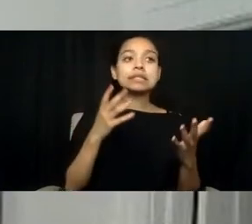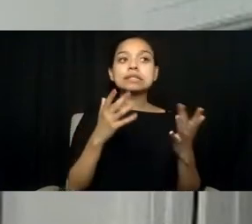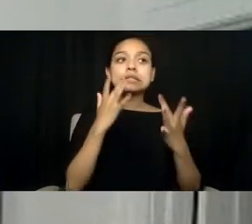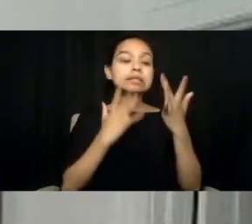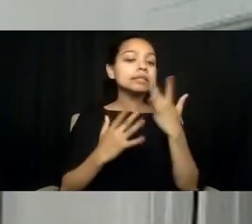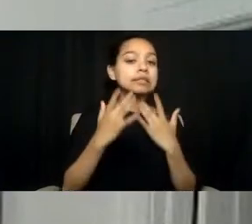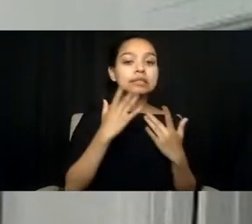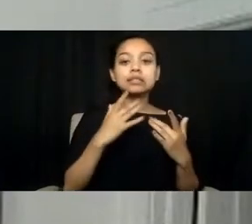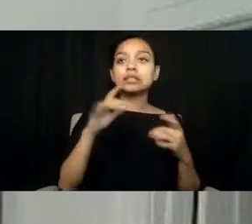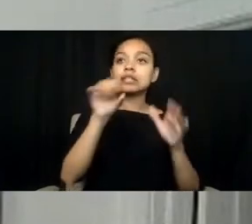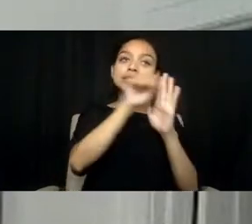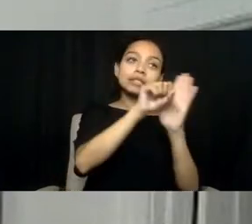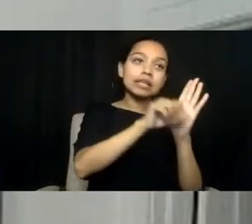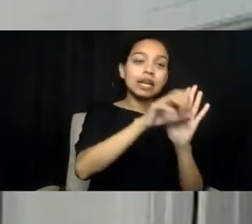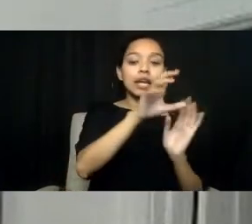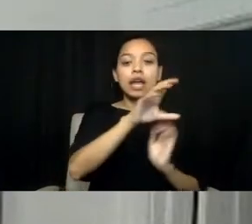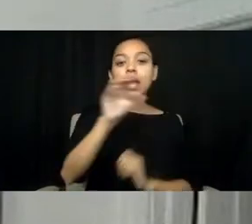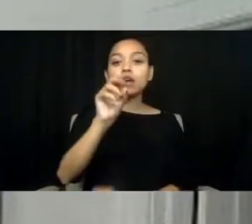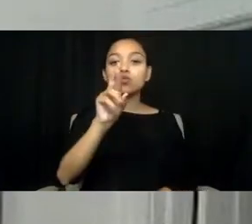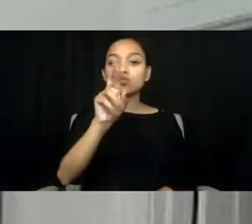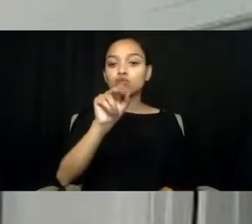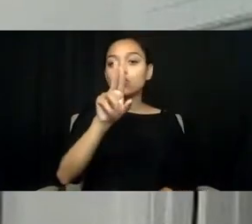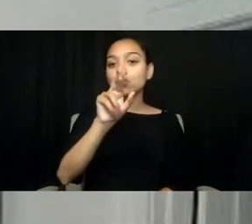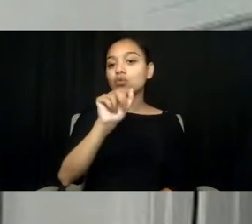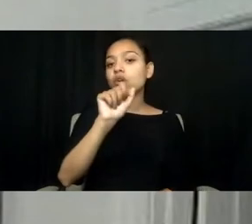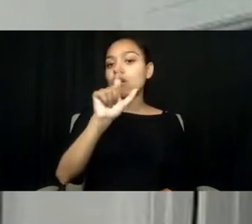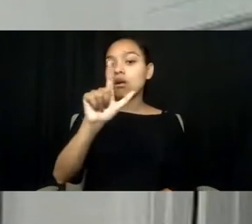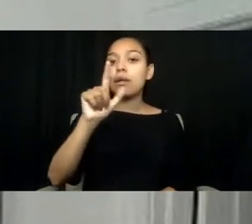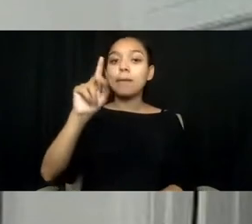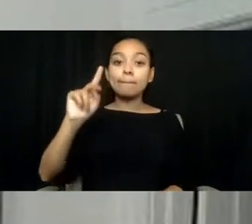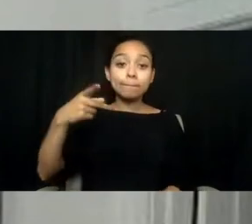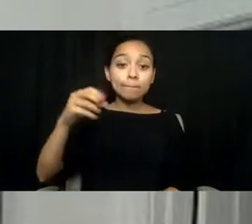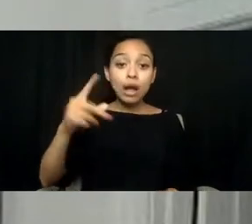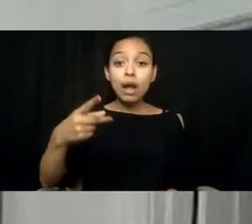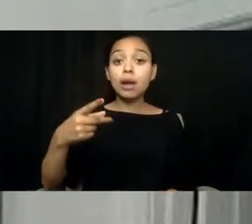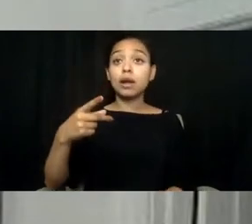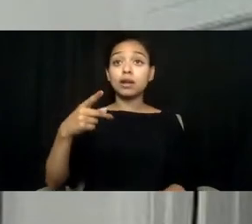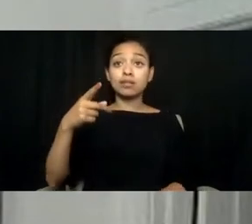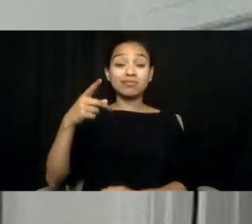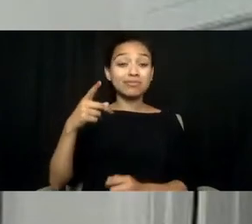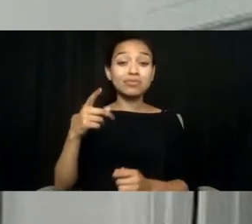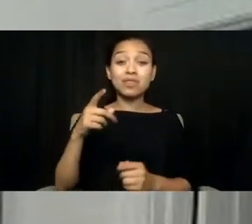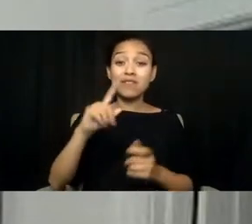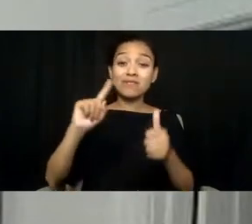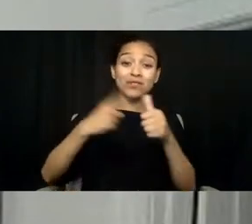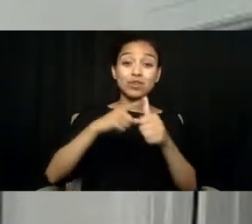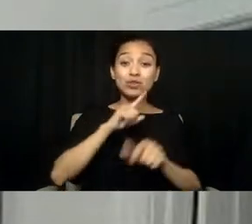Mental health care, first responders has been woefully underfunded for years.